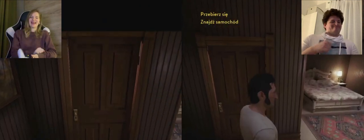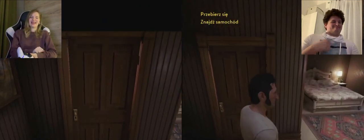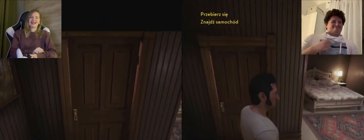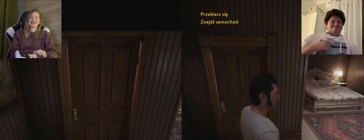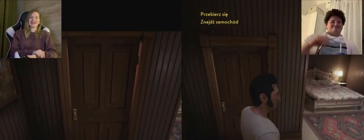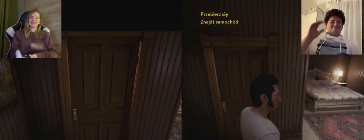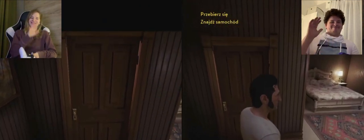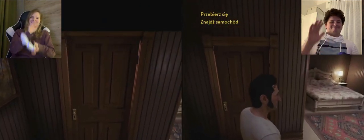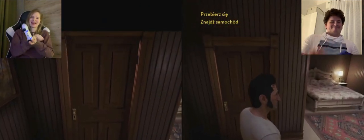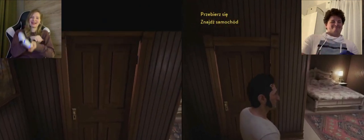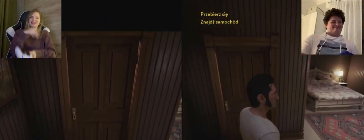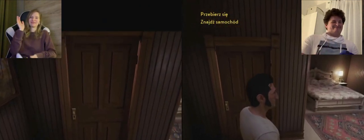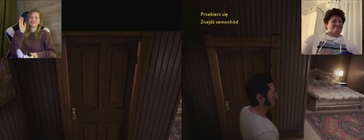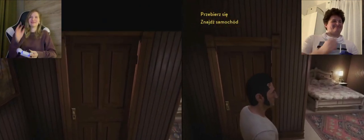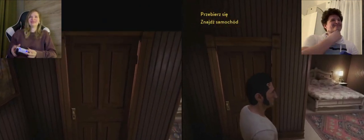A: ehhh okay I'll wait K: Unfortunately, busy